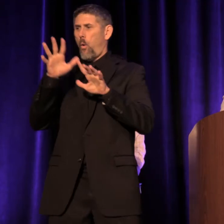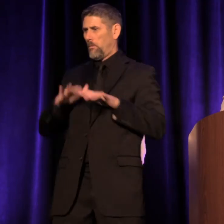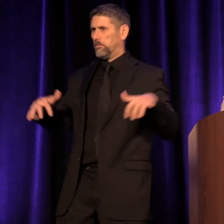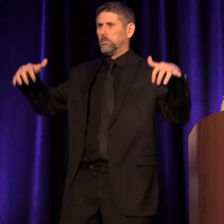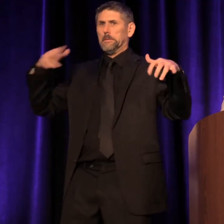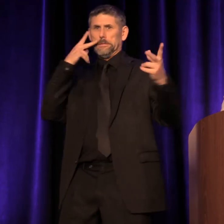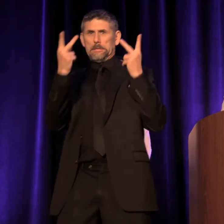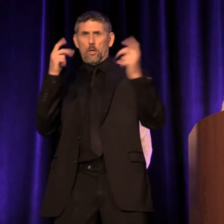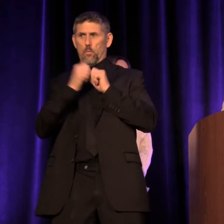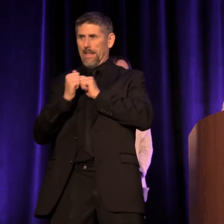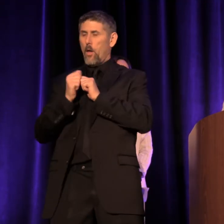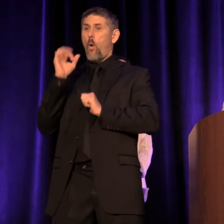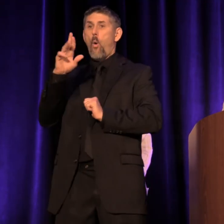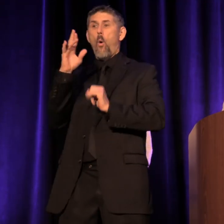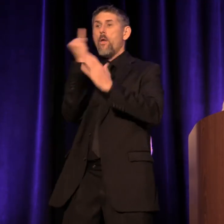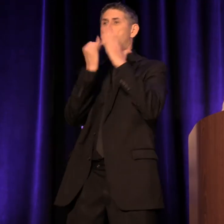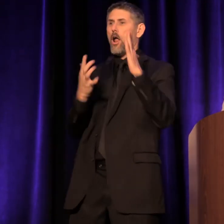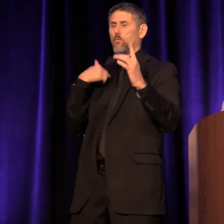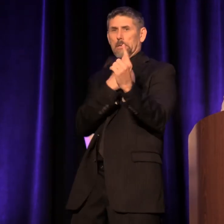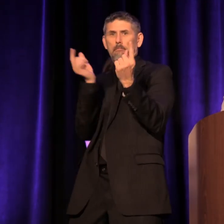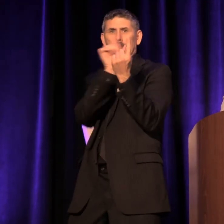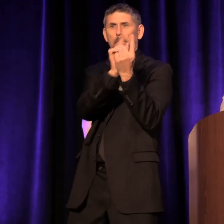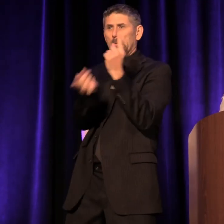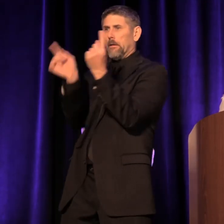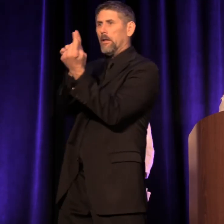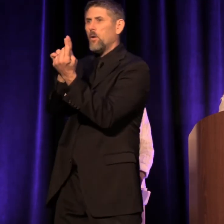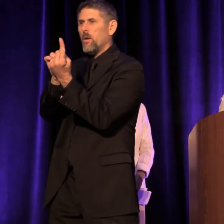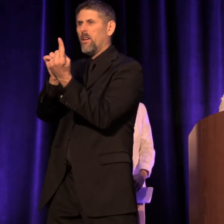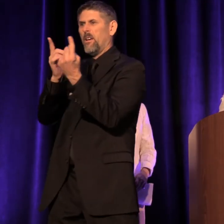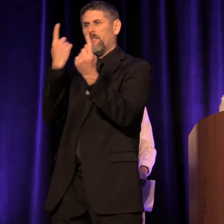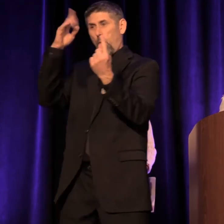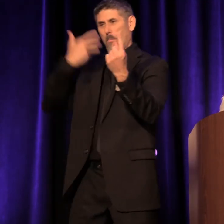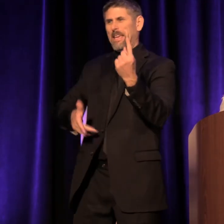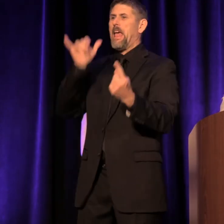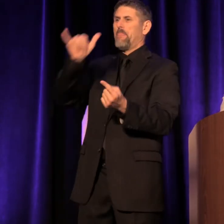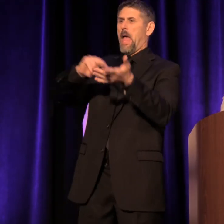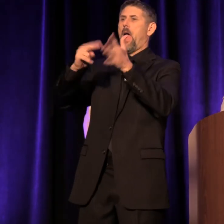or the artists we bump into. To me, that’s what theater is."